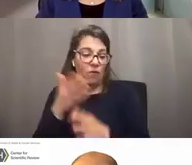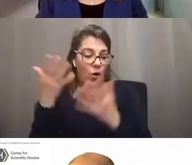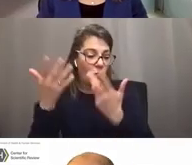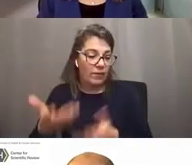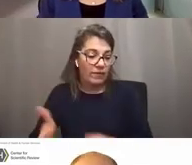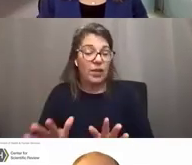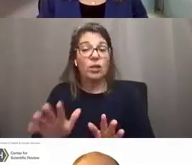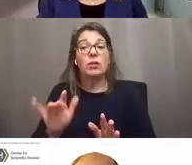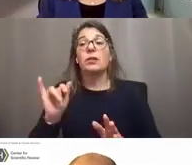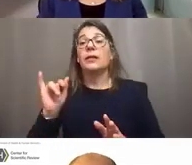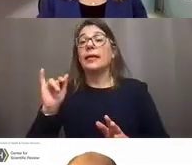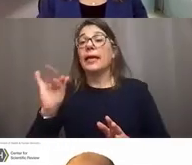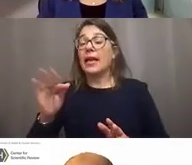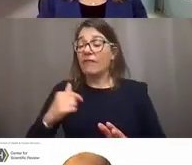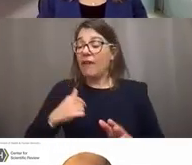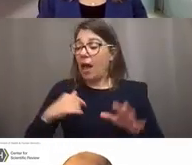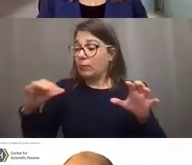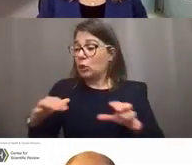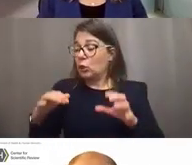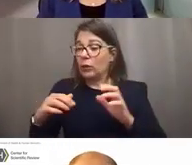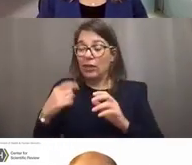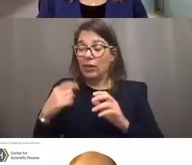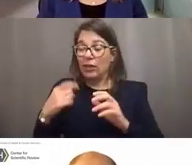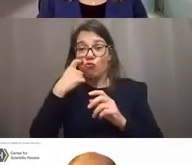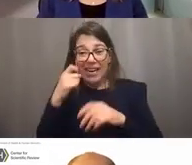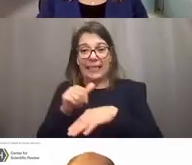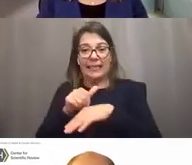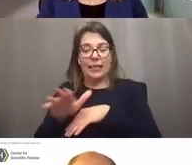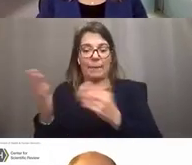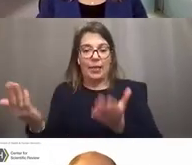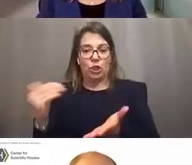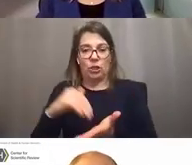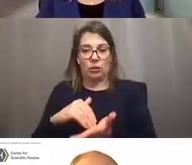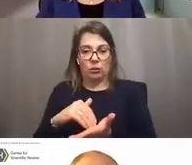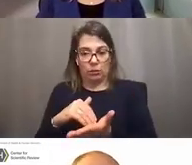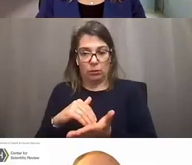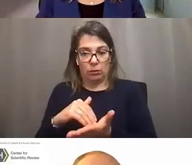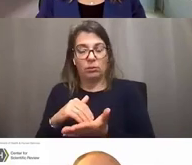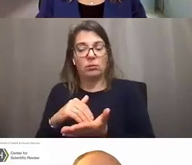If I am doing a resubmission, is there anything I should do